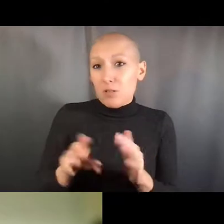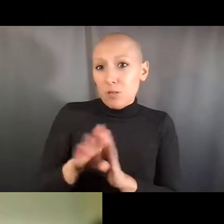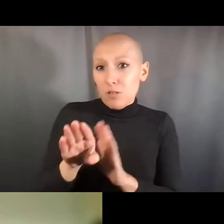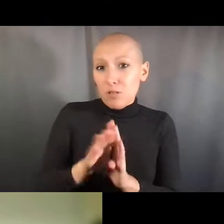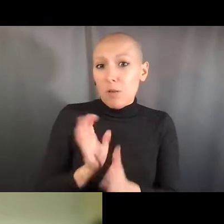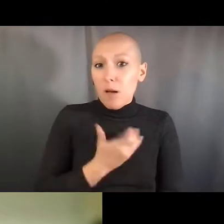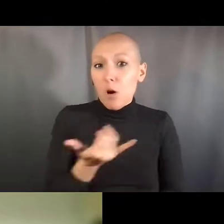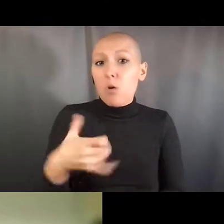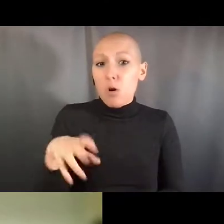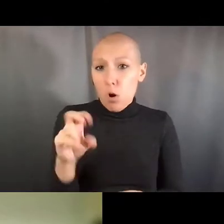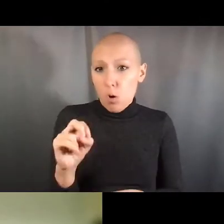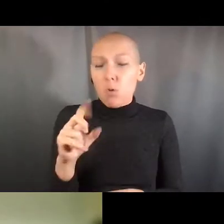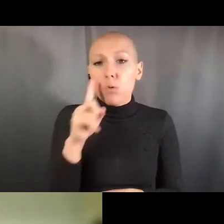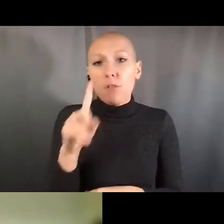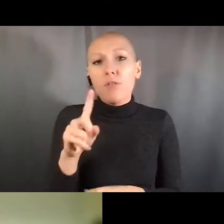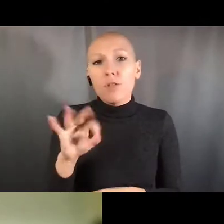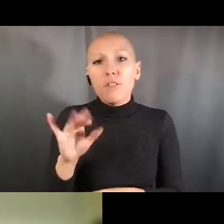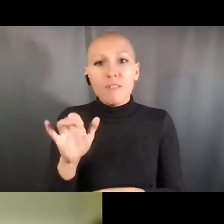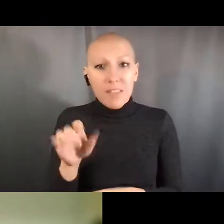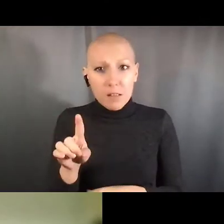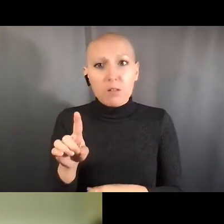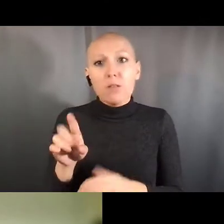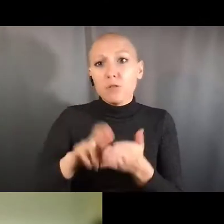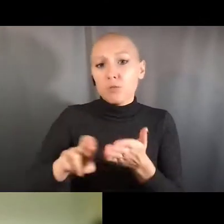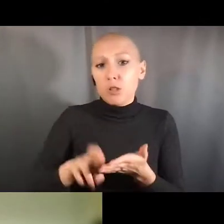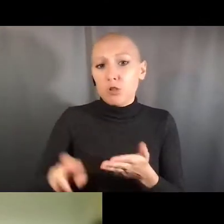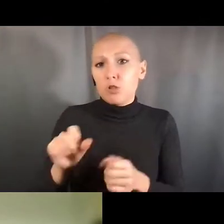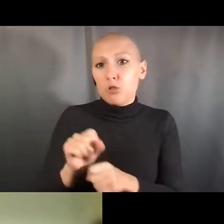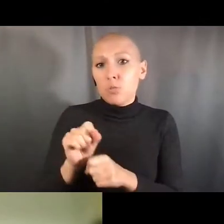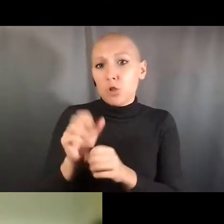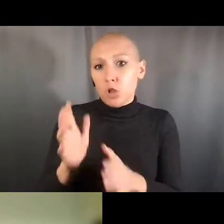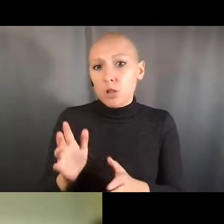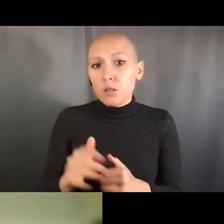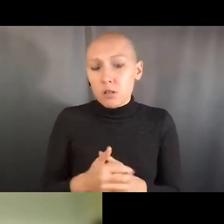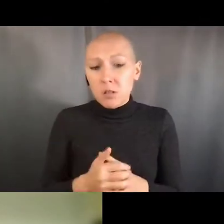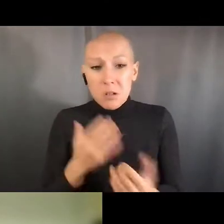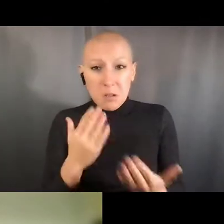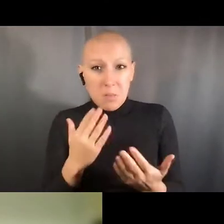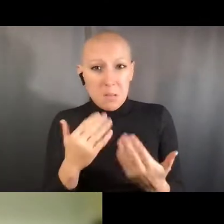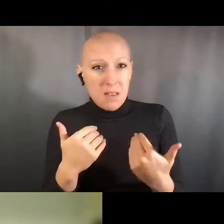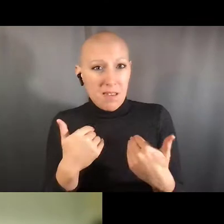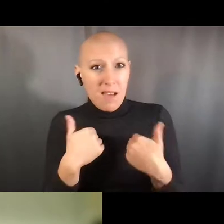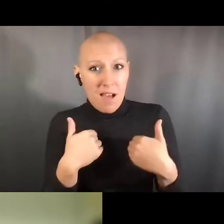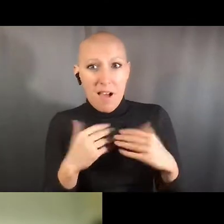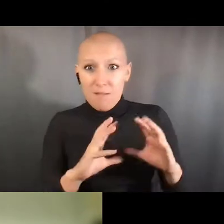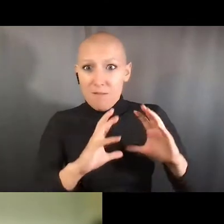So I made everyone in my lab replace the white coats we had with these kinds of blue coats